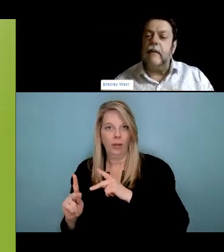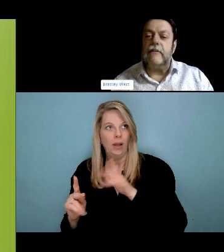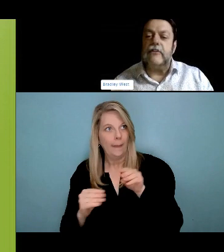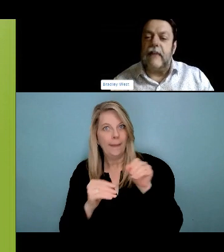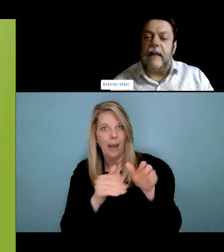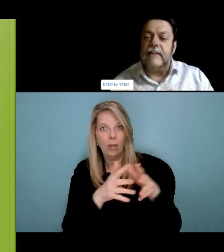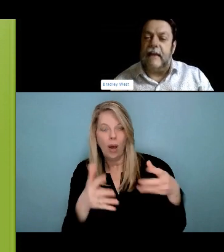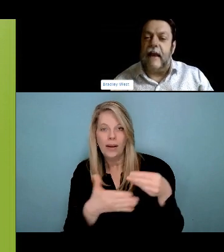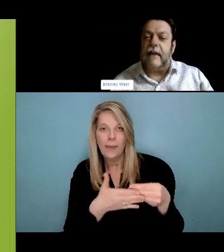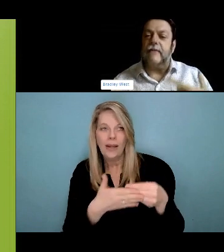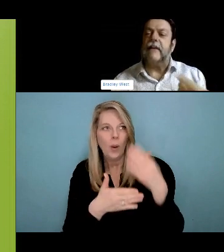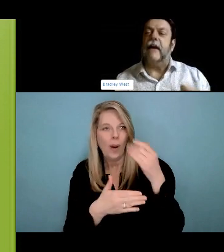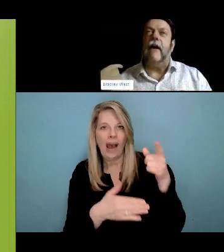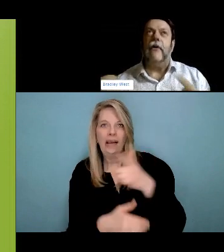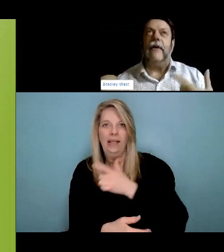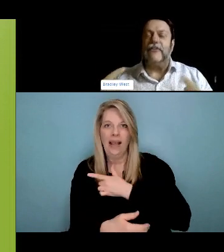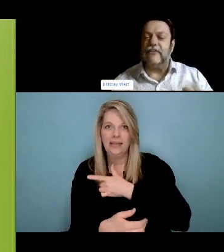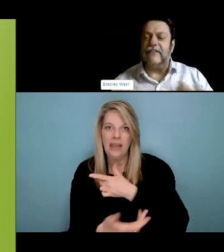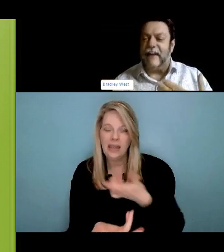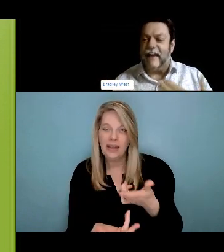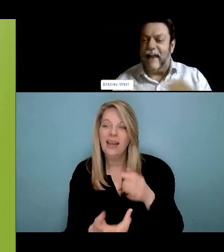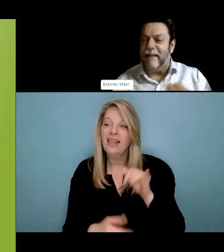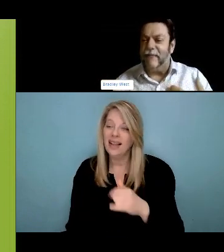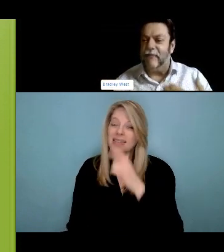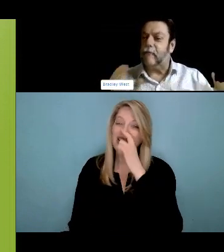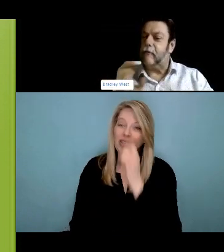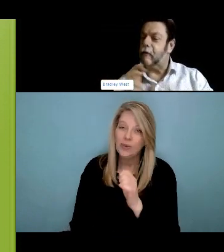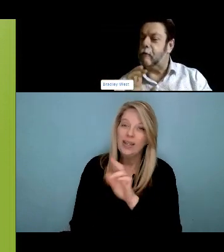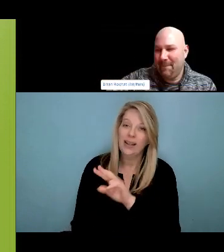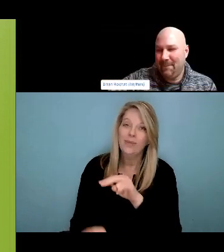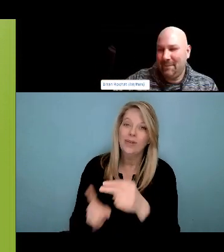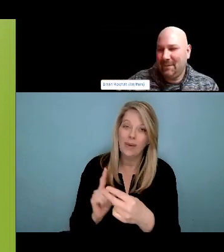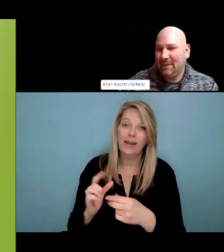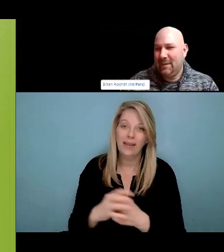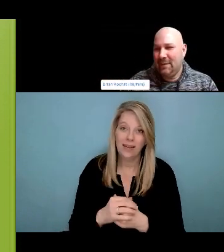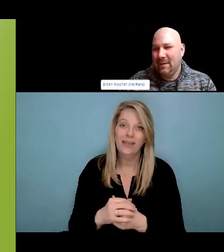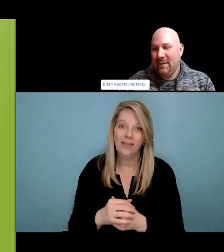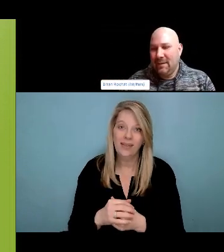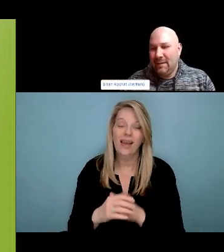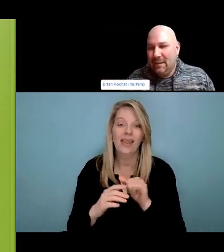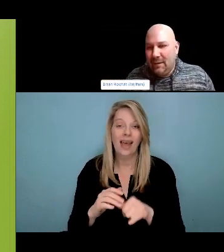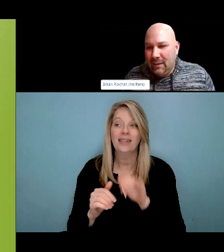Authority in BC and there's I think a series of 6 of them.